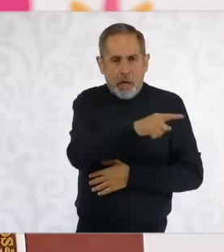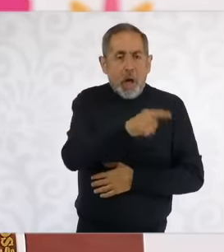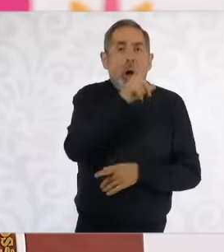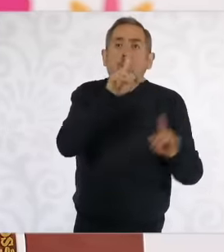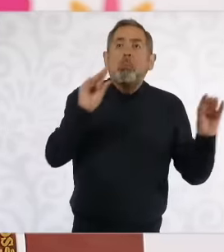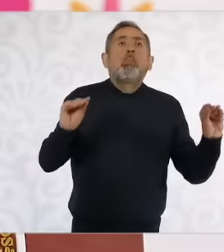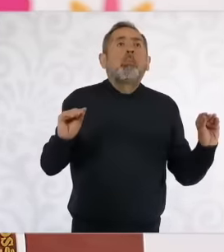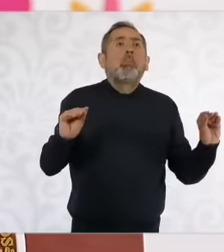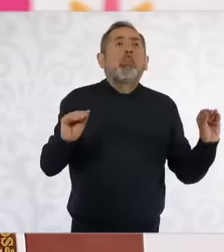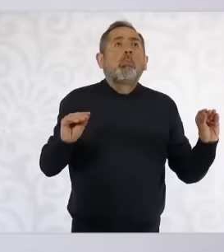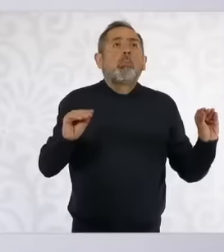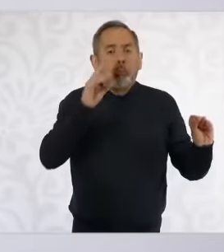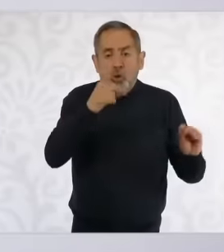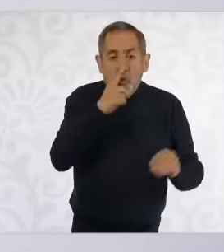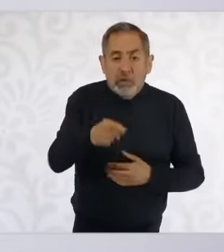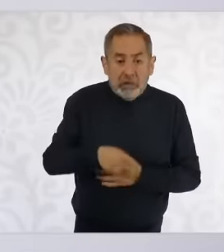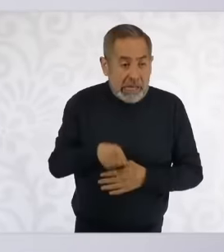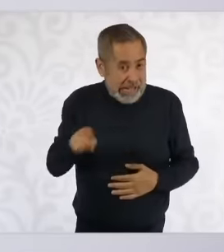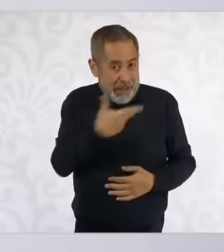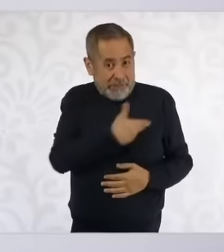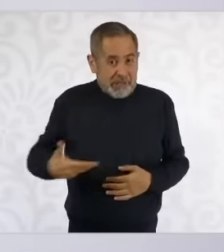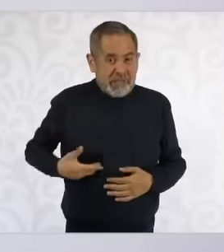the biggest scam for Mexicans,